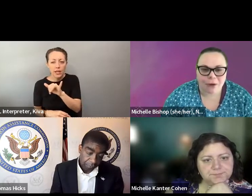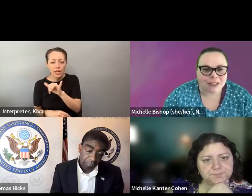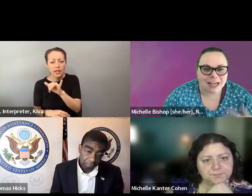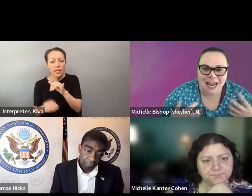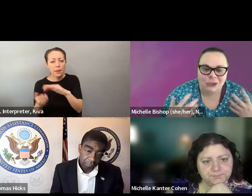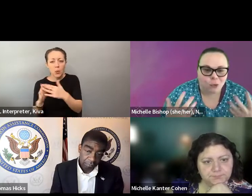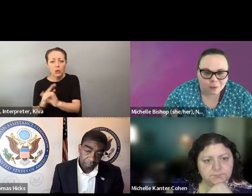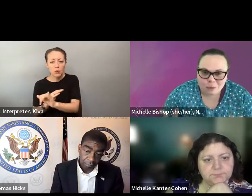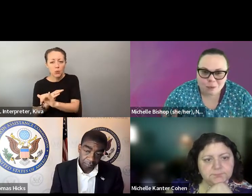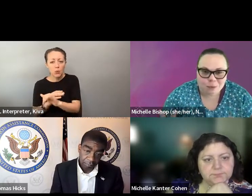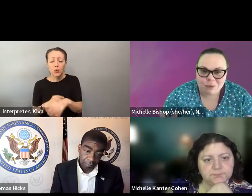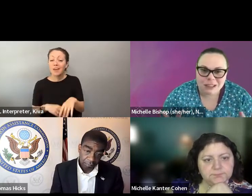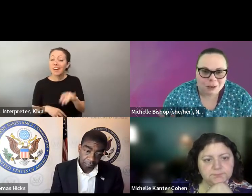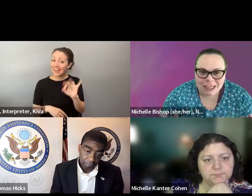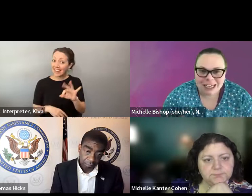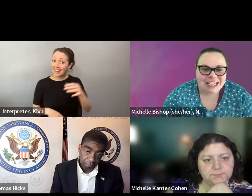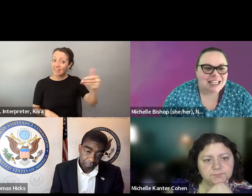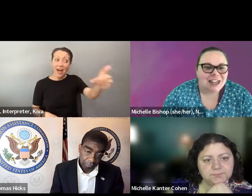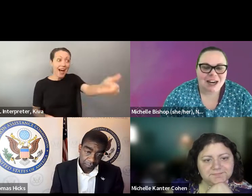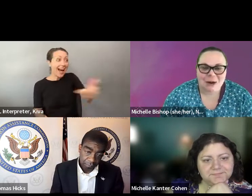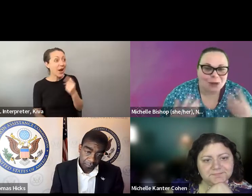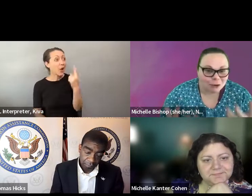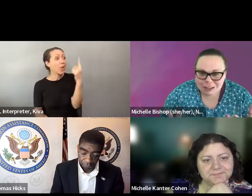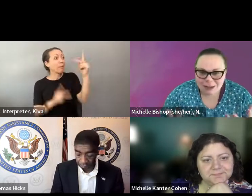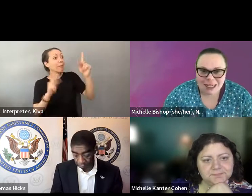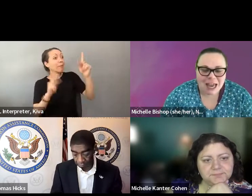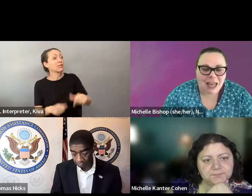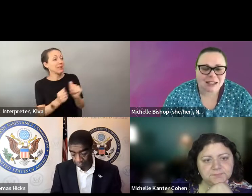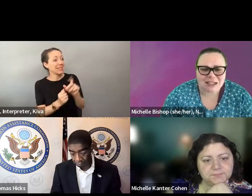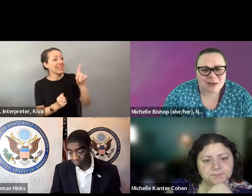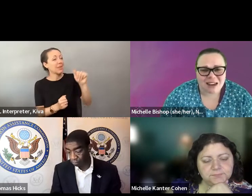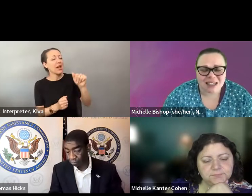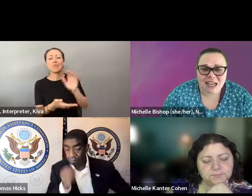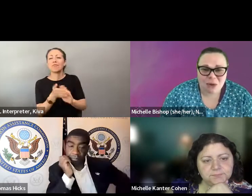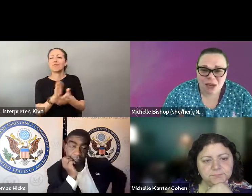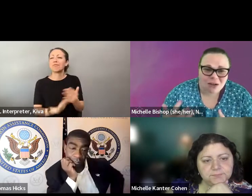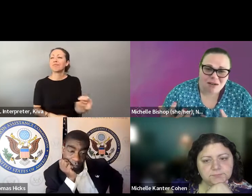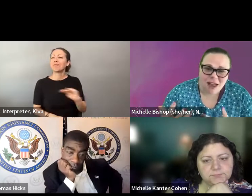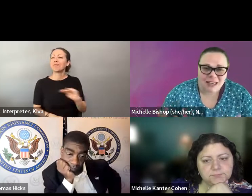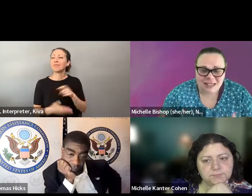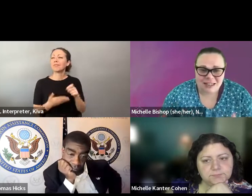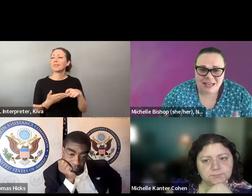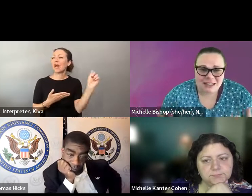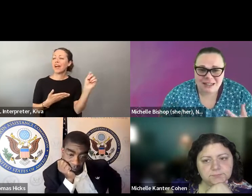when it comes to voting. Because we know hiring one Community into other marginalized communities when it comes to voting, because we know hiring one person was disability isn't going to solve the problem. person with a disability isn't going to solve the problem.